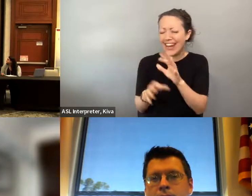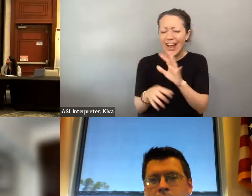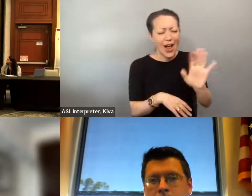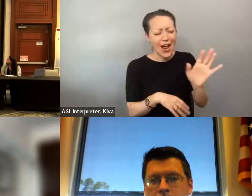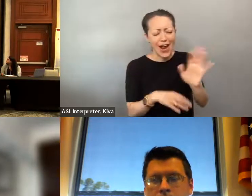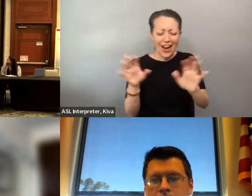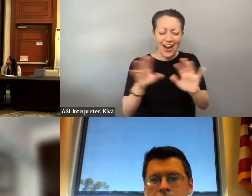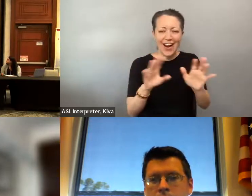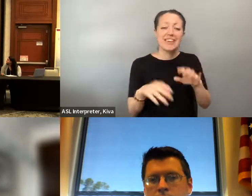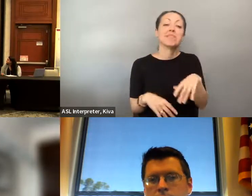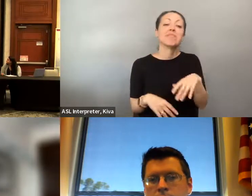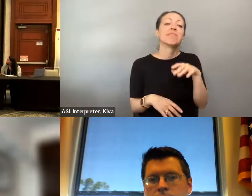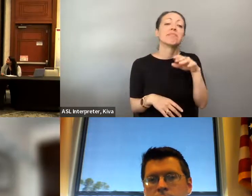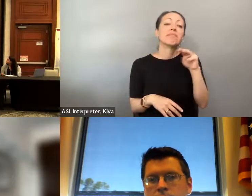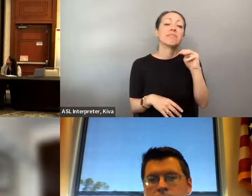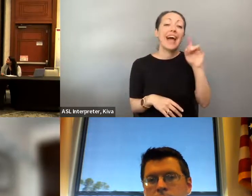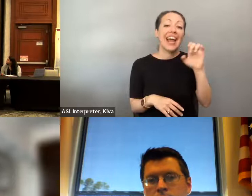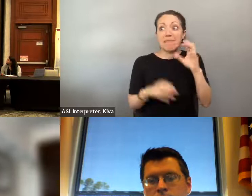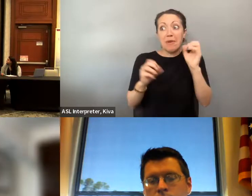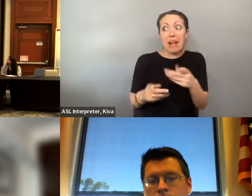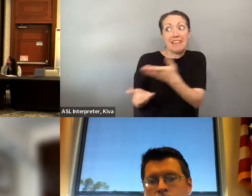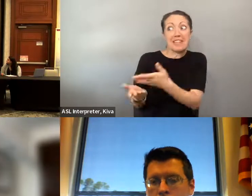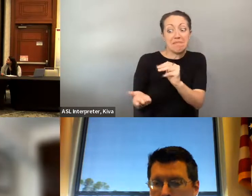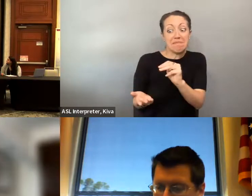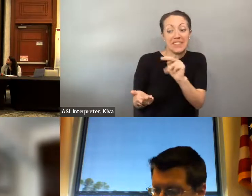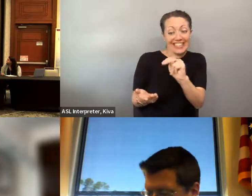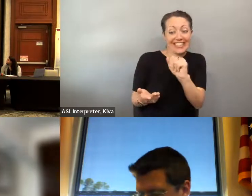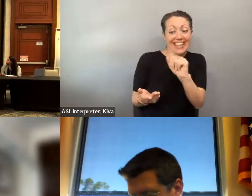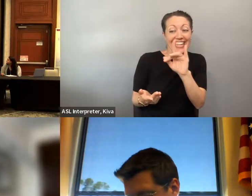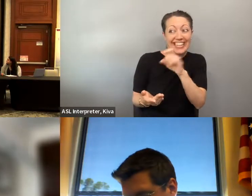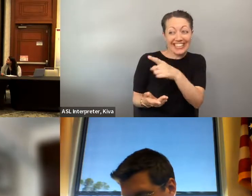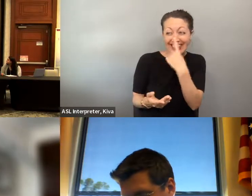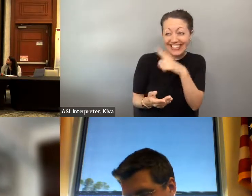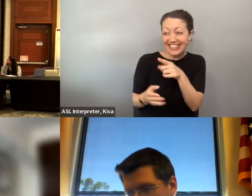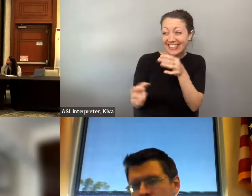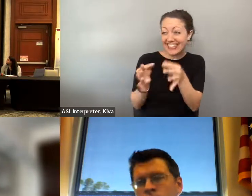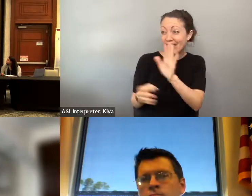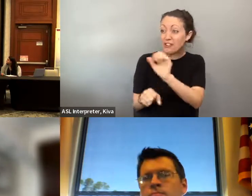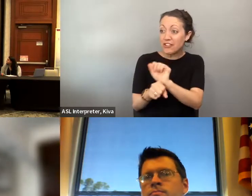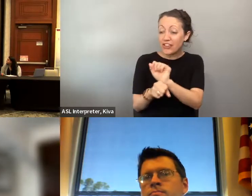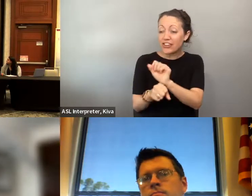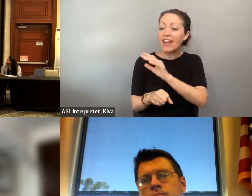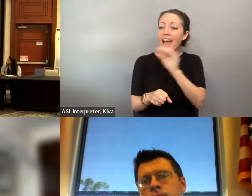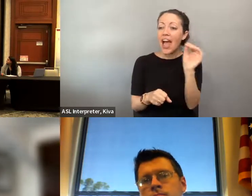» Nadine: That sounds fine. » Maddie: Sorry about that. No, you're great. So, Nadine, can you please talk little bit more about your